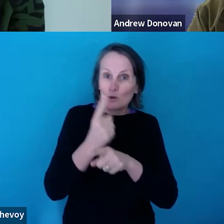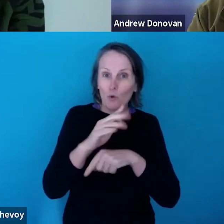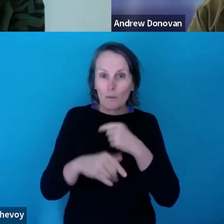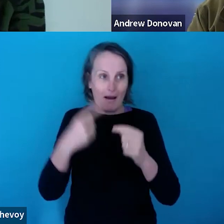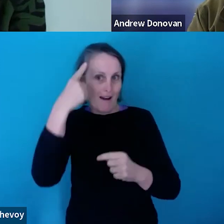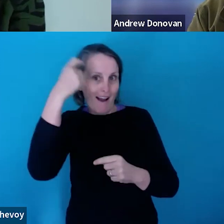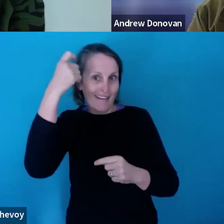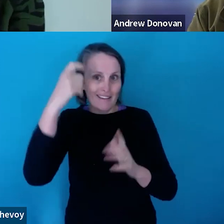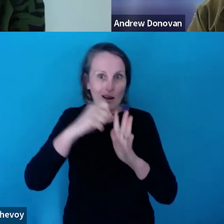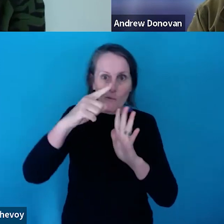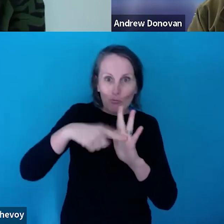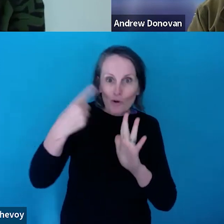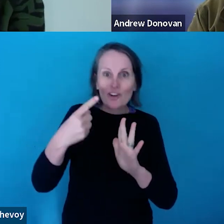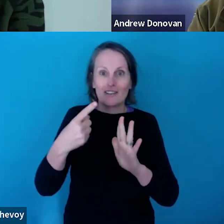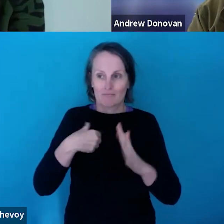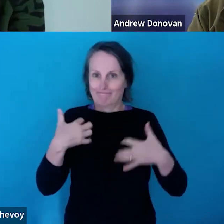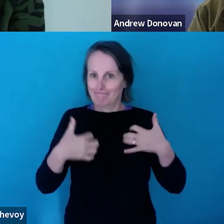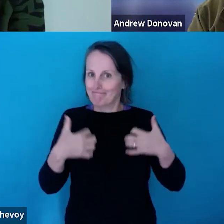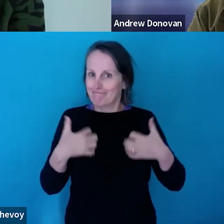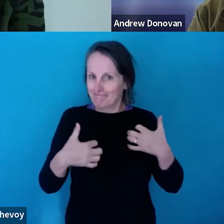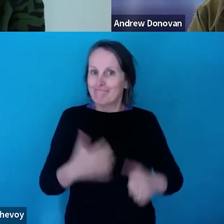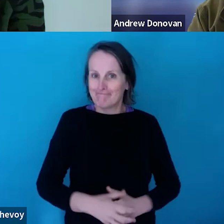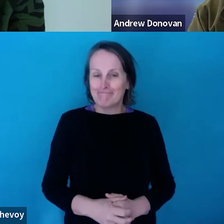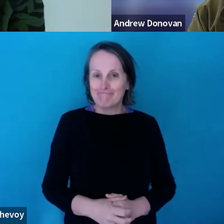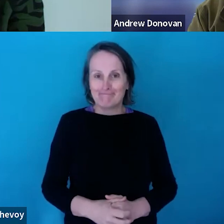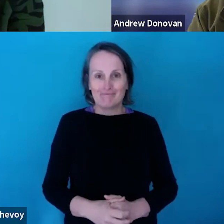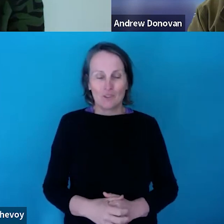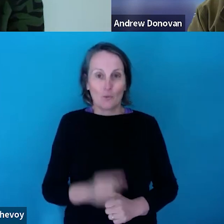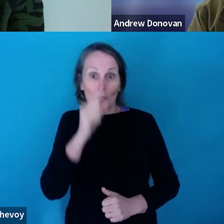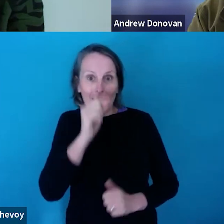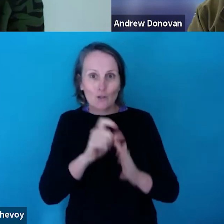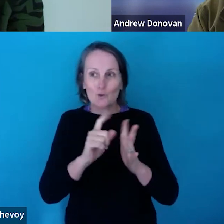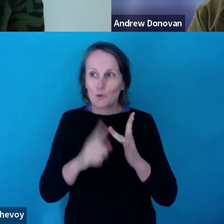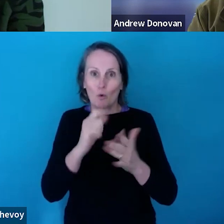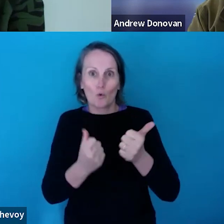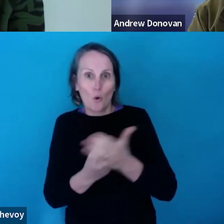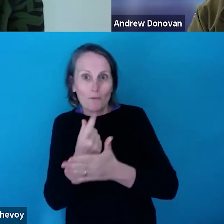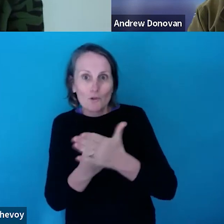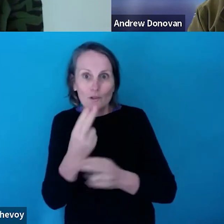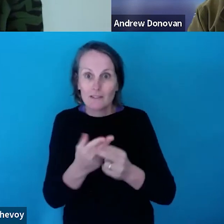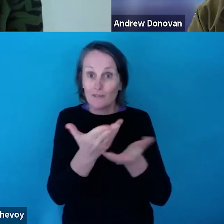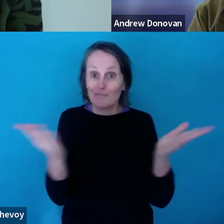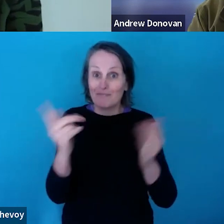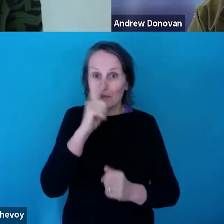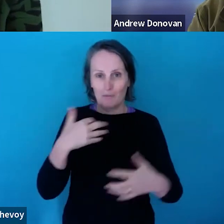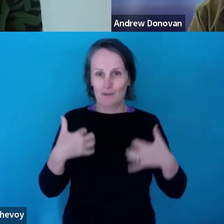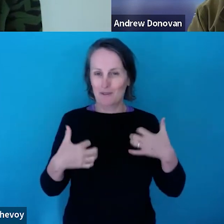and I think we're really excited about the potential and the opportunities. So, really looking forward to seeing